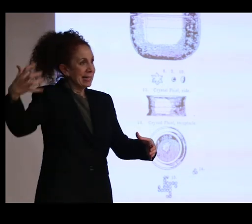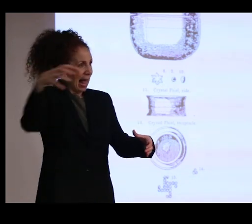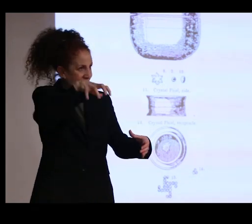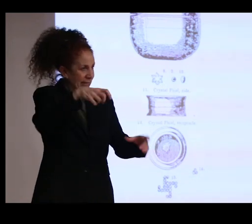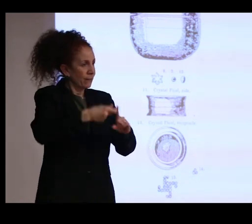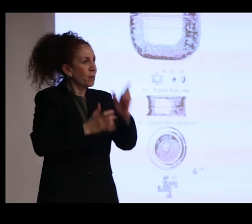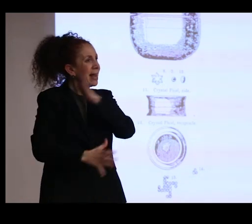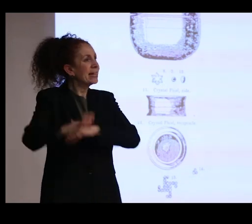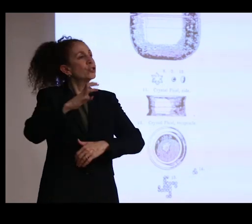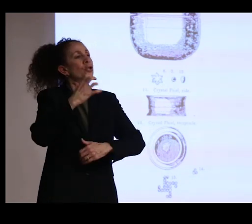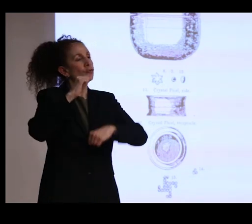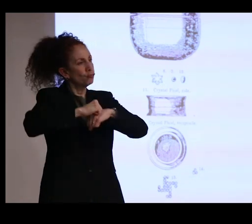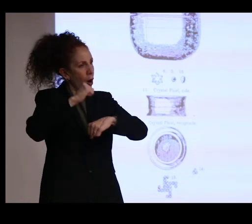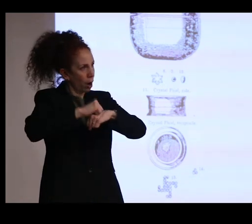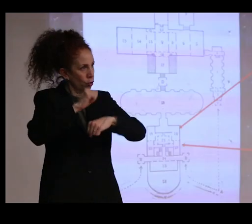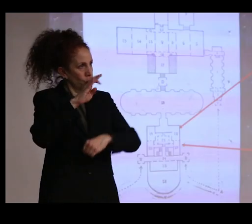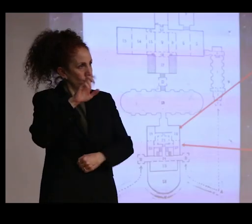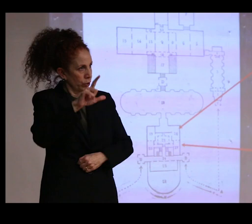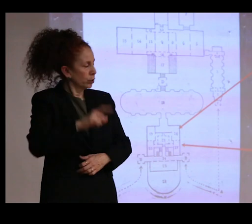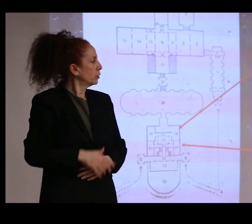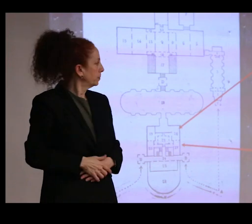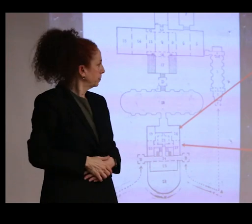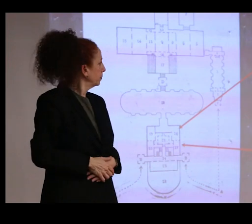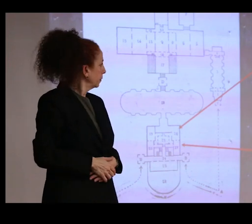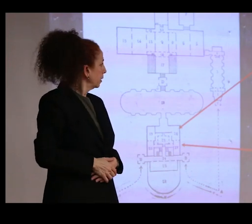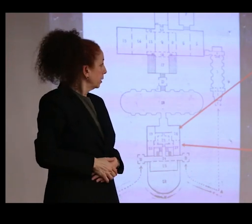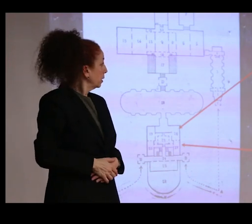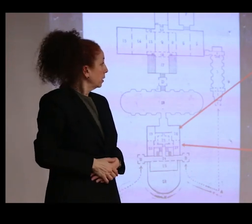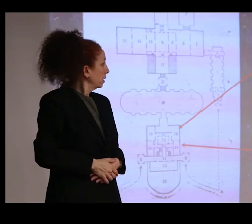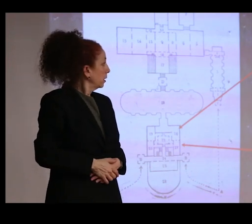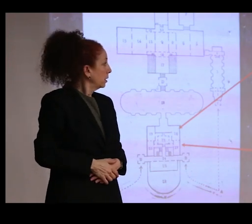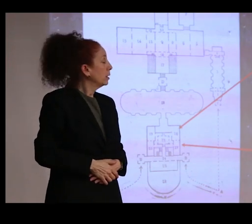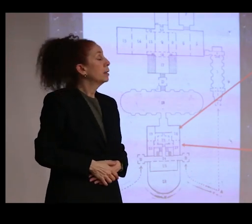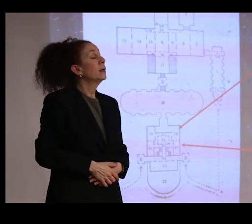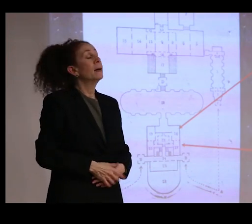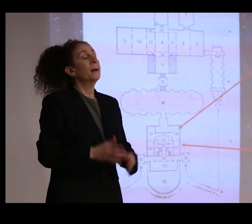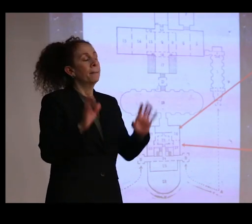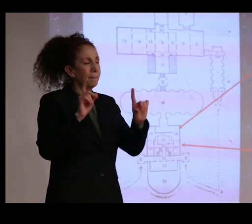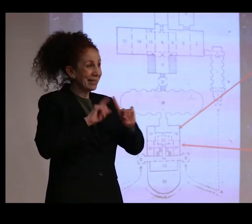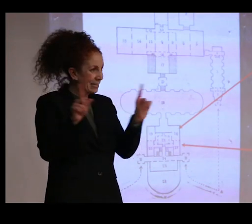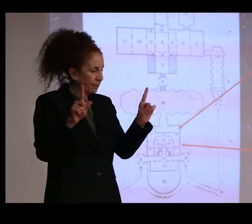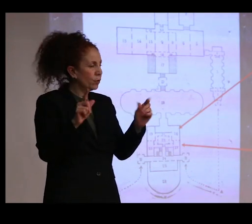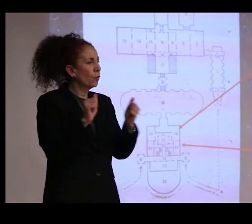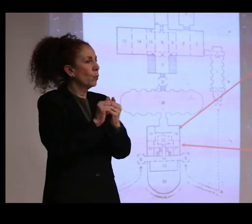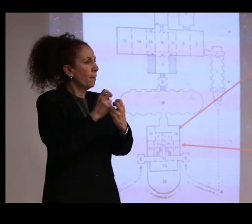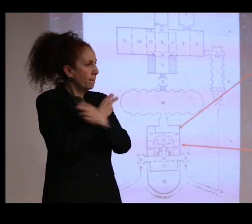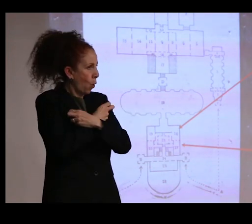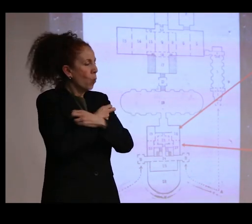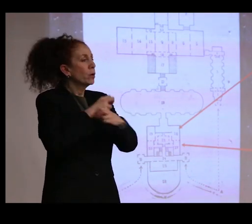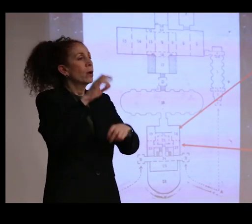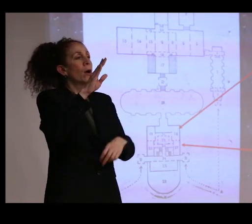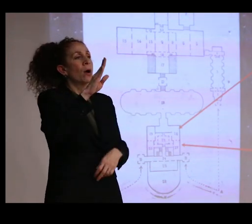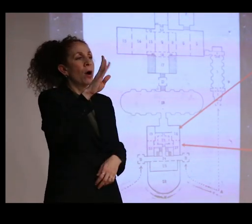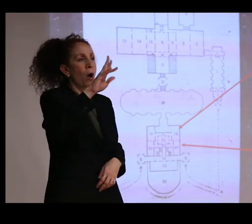crystal reliquary. Now, unlike bone reliquaries, however, the large number of bronzes now in the Government Museum